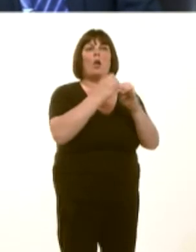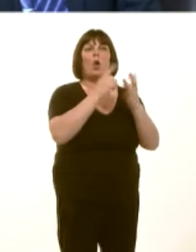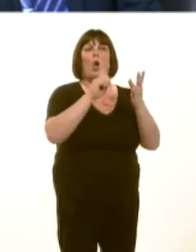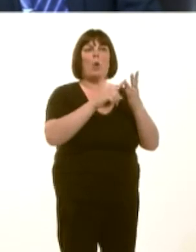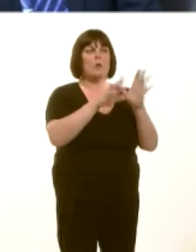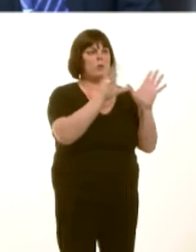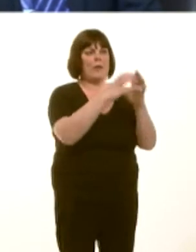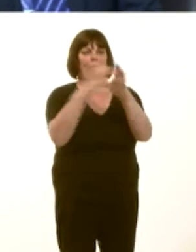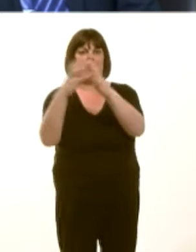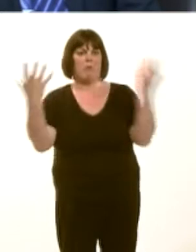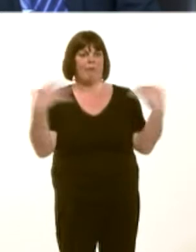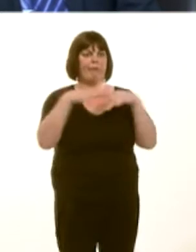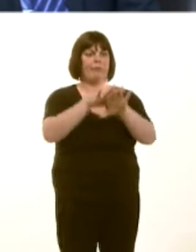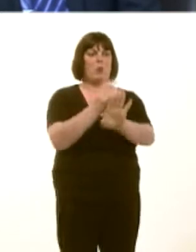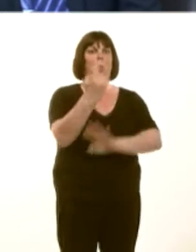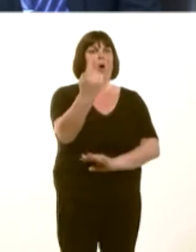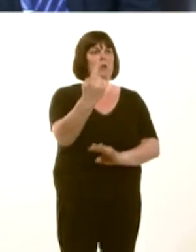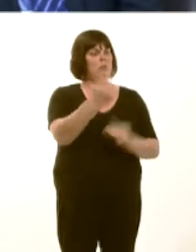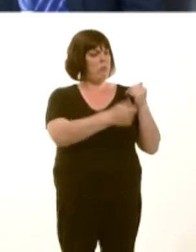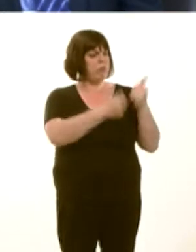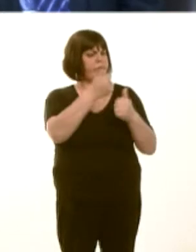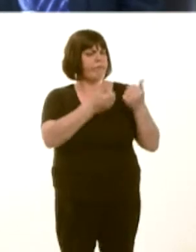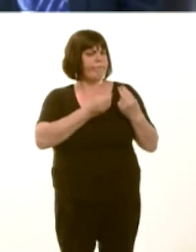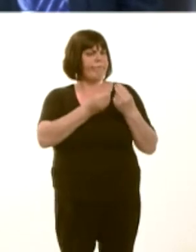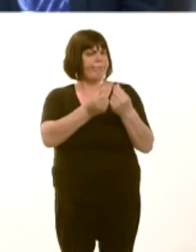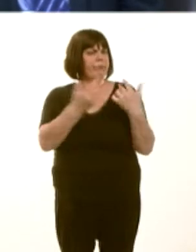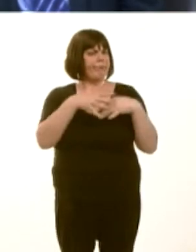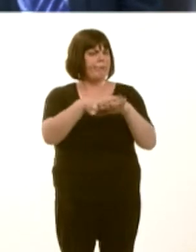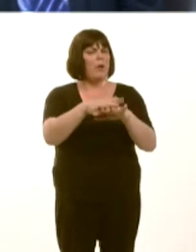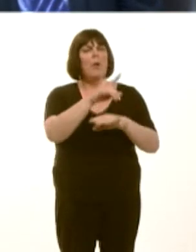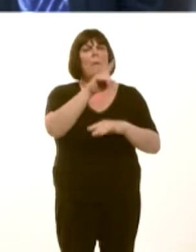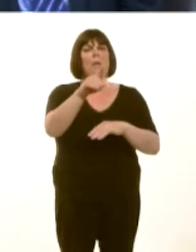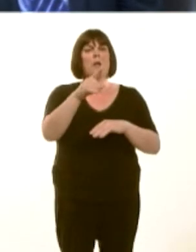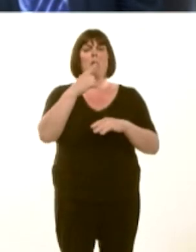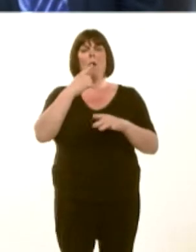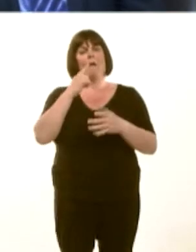Nevertheless, it is important that business continues to have faith in Natural Resources Wales.